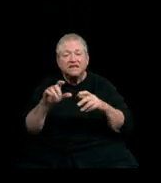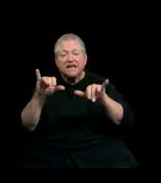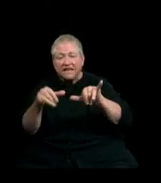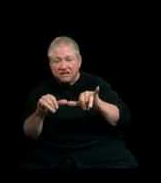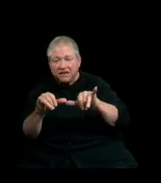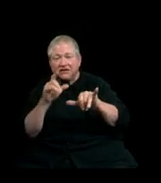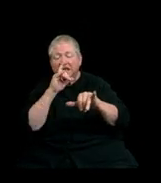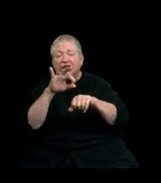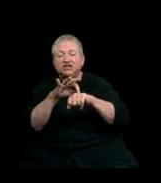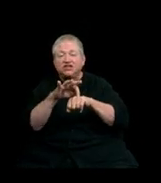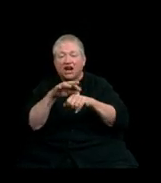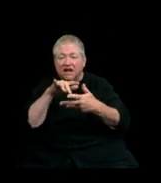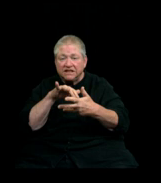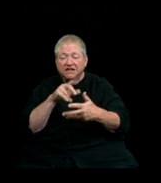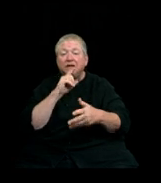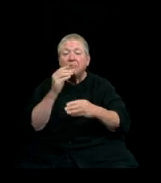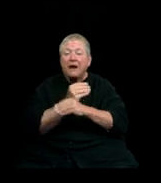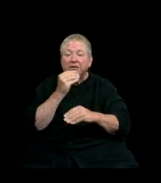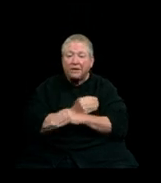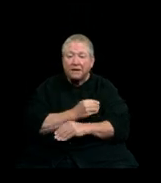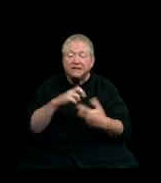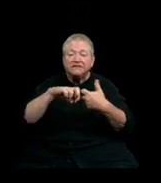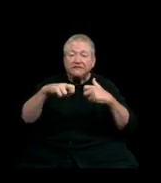geology, mathematics, physics and astronomy,